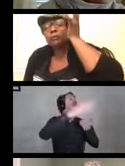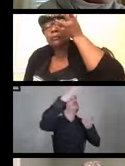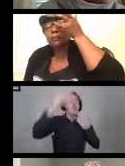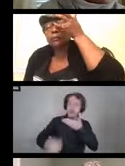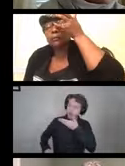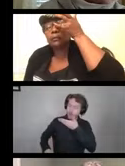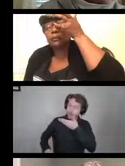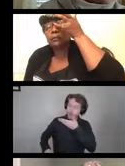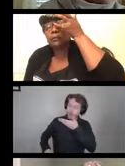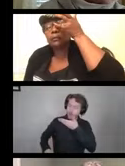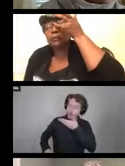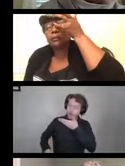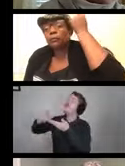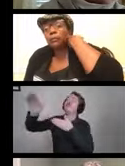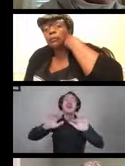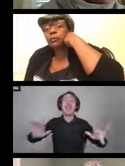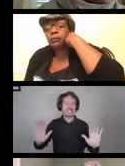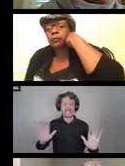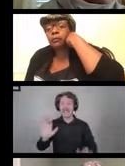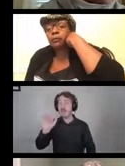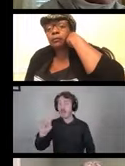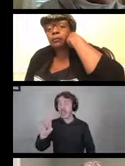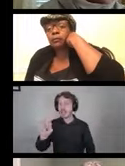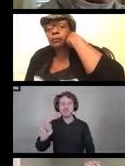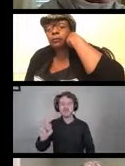You don't want to have fans in the work area,